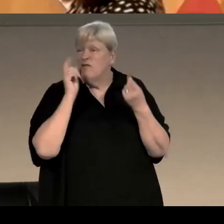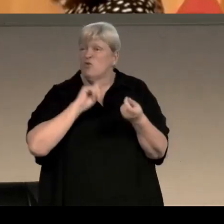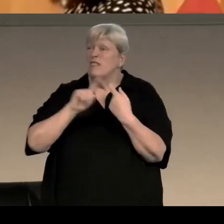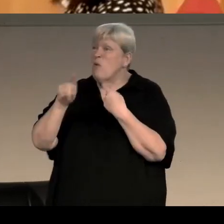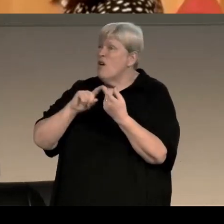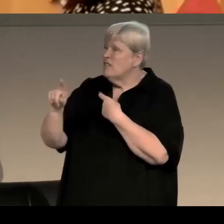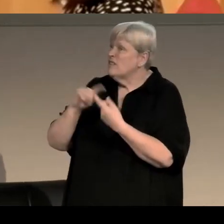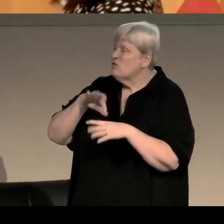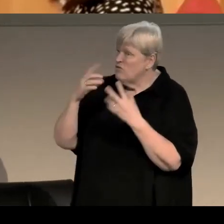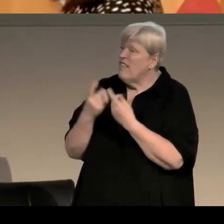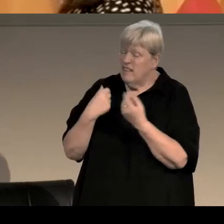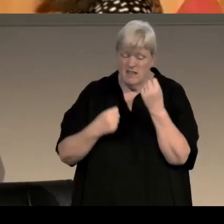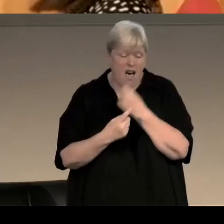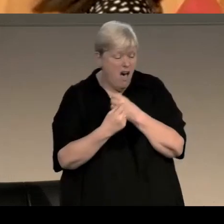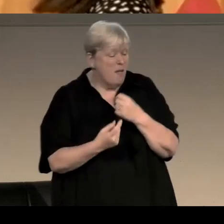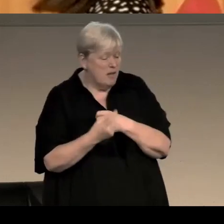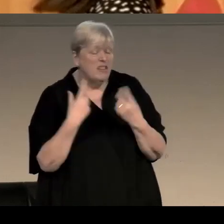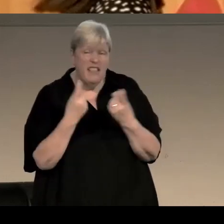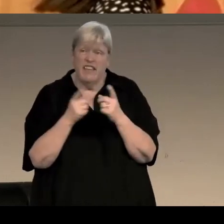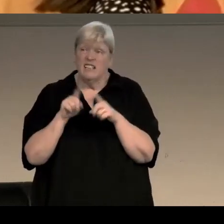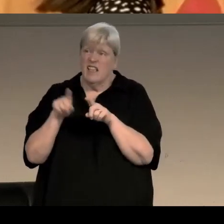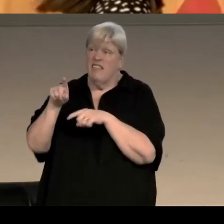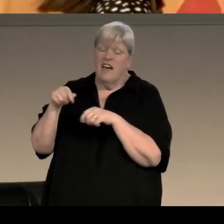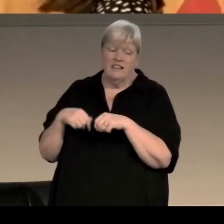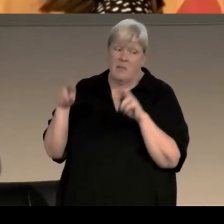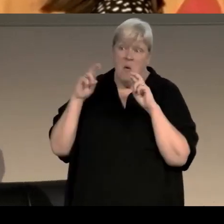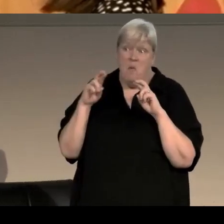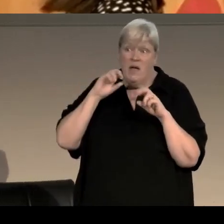what the world of journalism has become and stuff like that, so I'm hoping that's going to be fine.